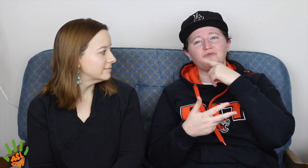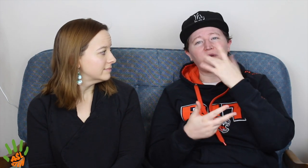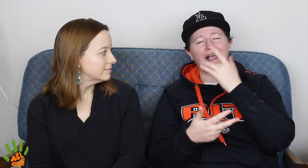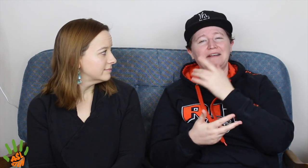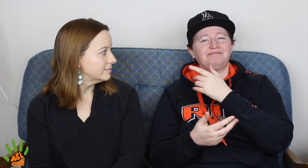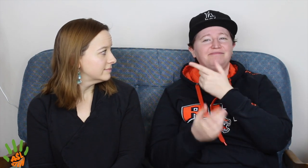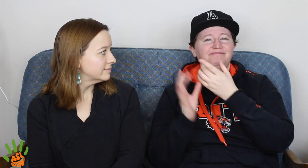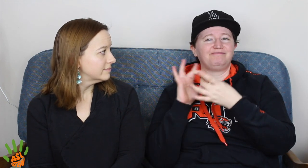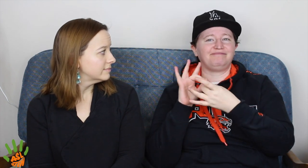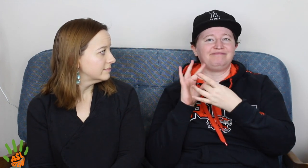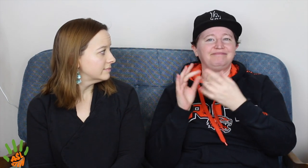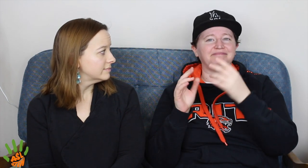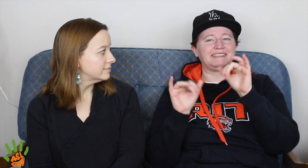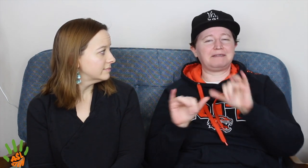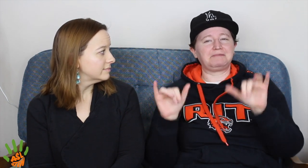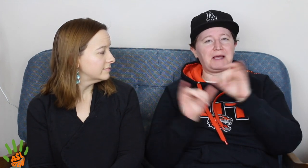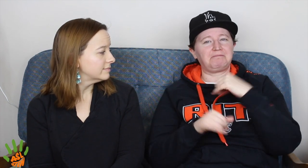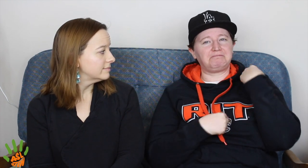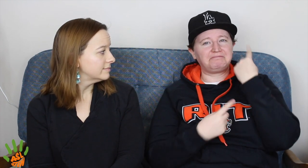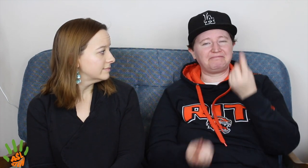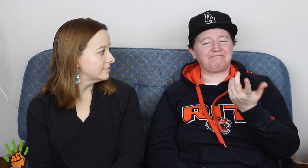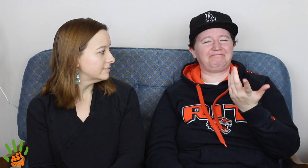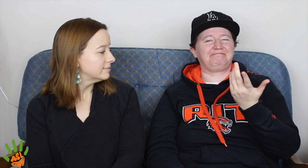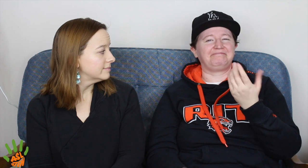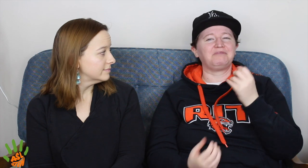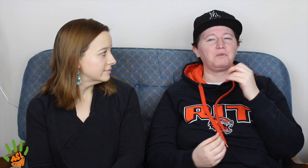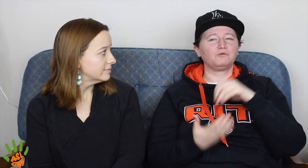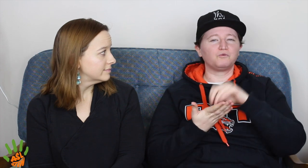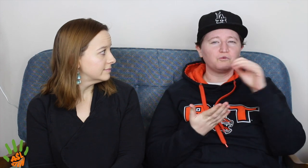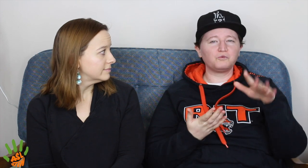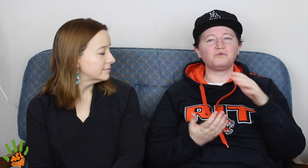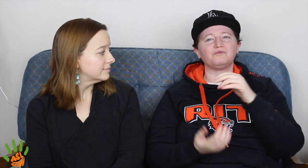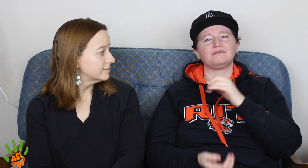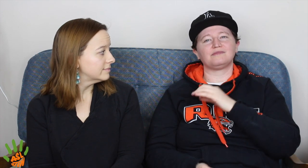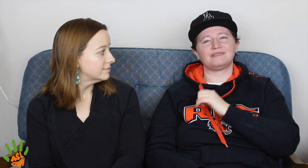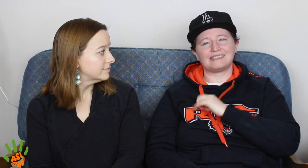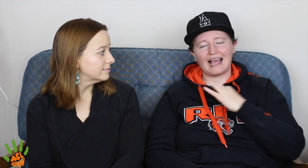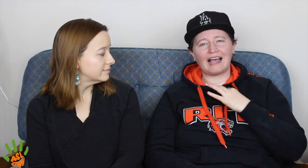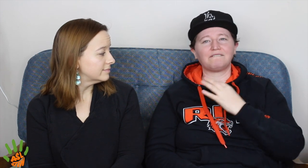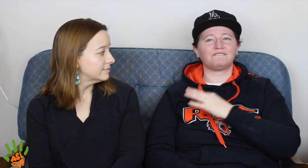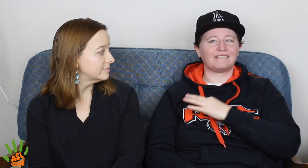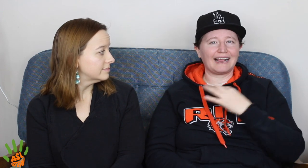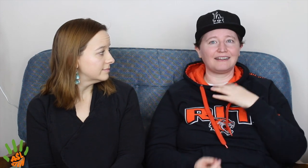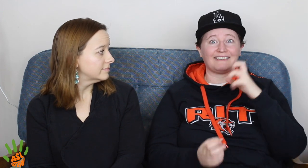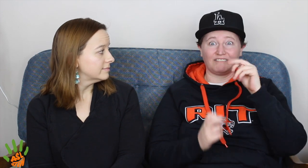but still a hearing candidate was chosen. Probably because it just kept with what they had all this time.